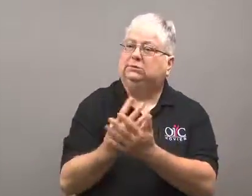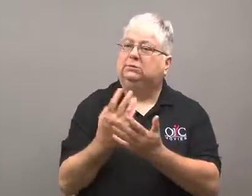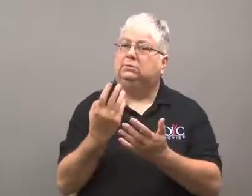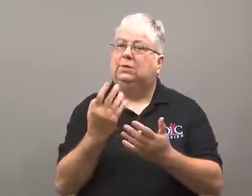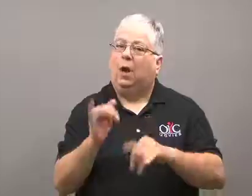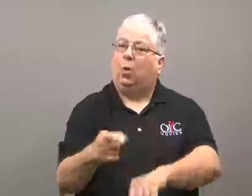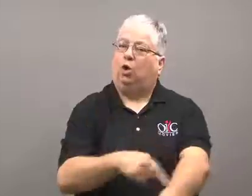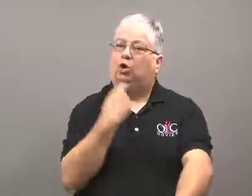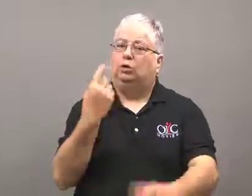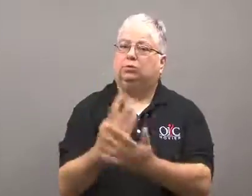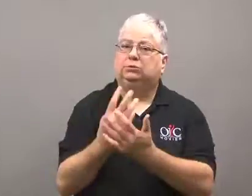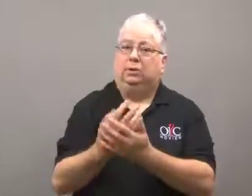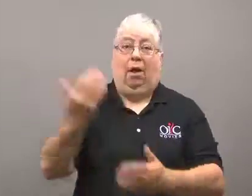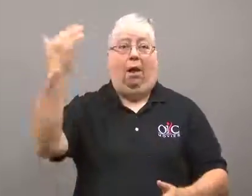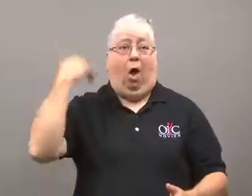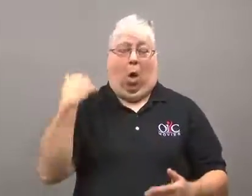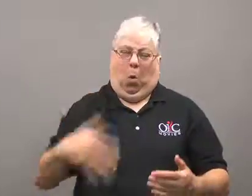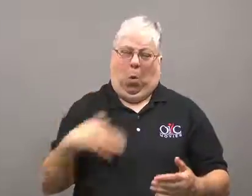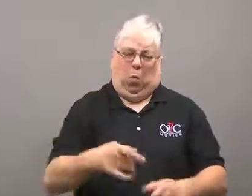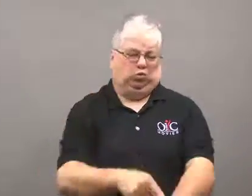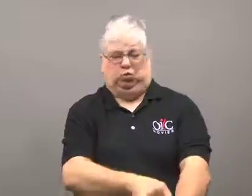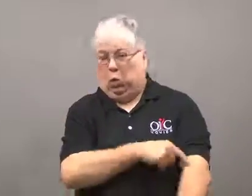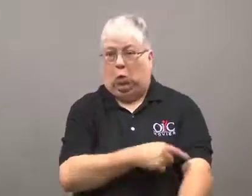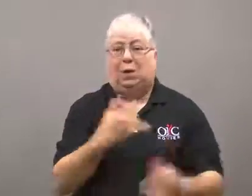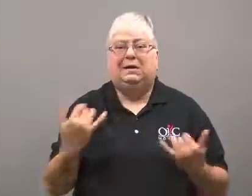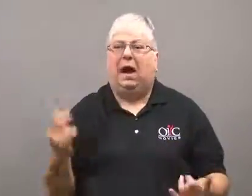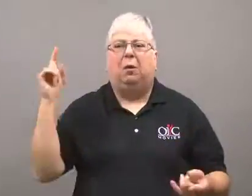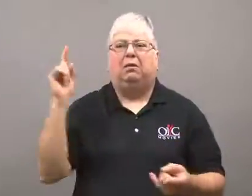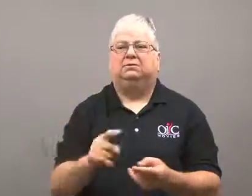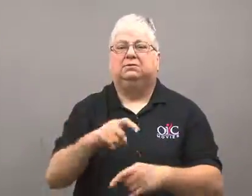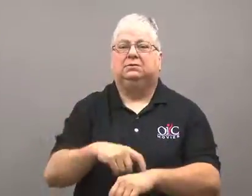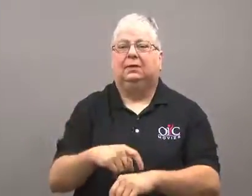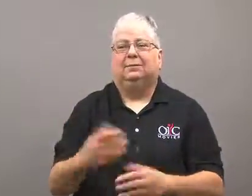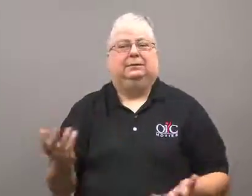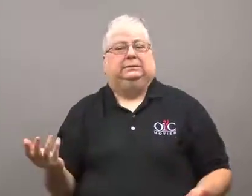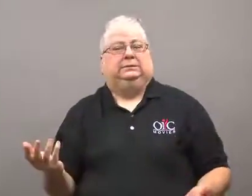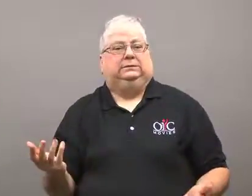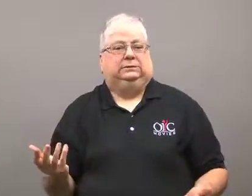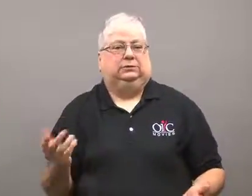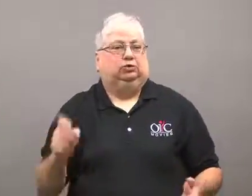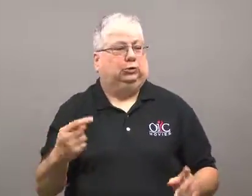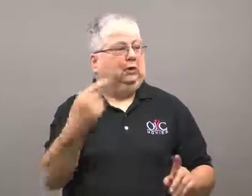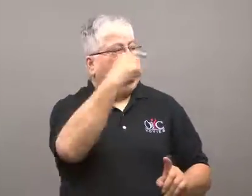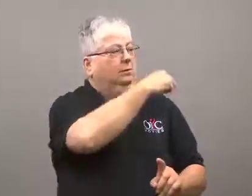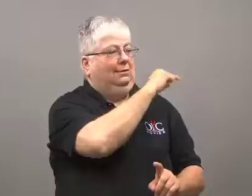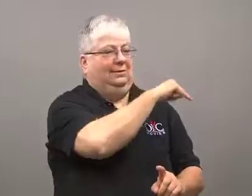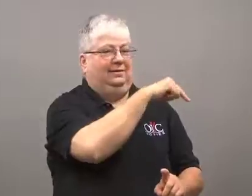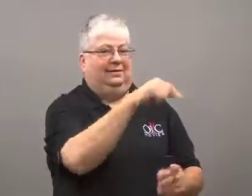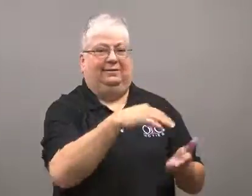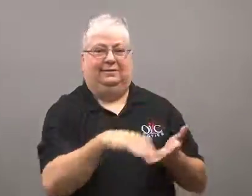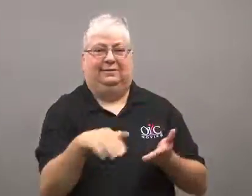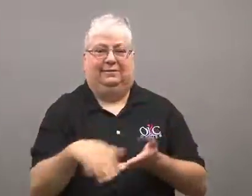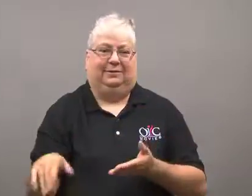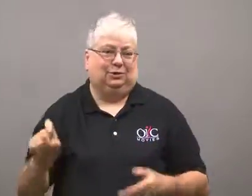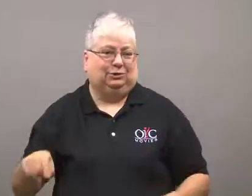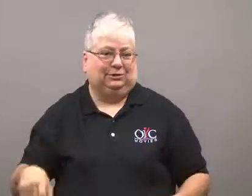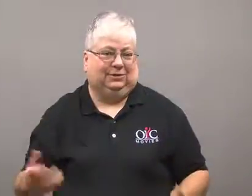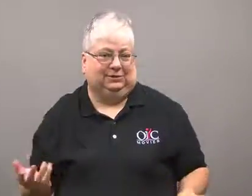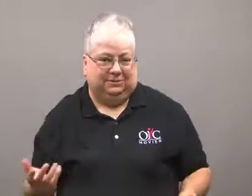changed from the long sentences of years ago to shorter ones.